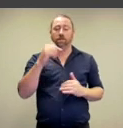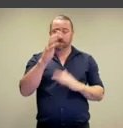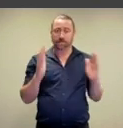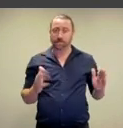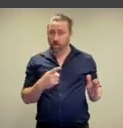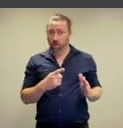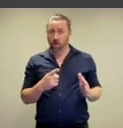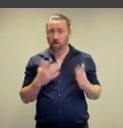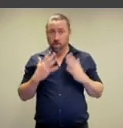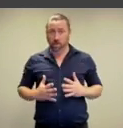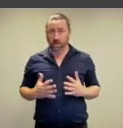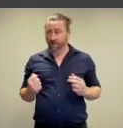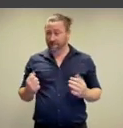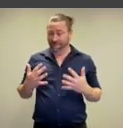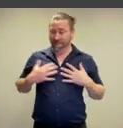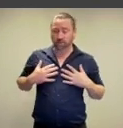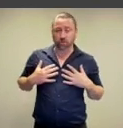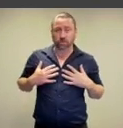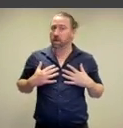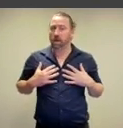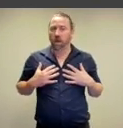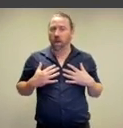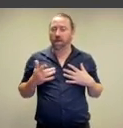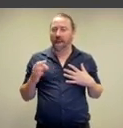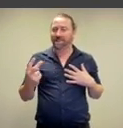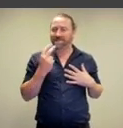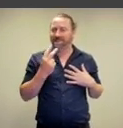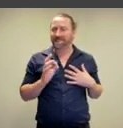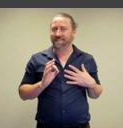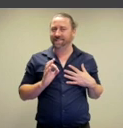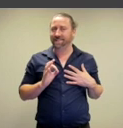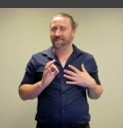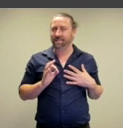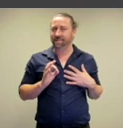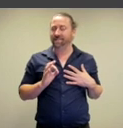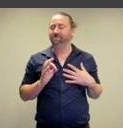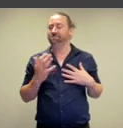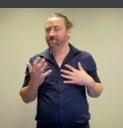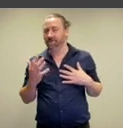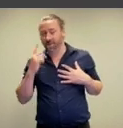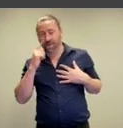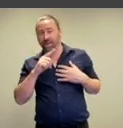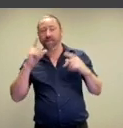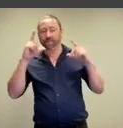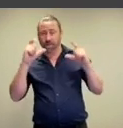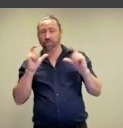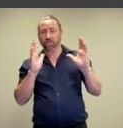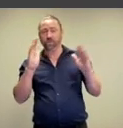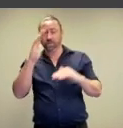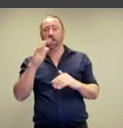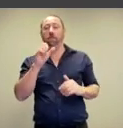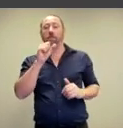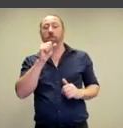So in this work her body is touched